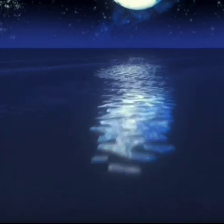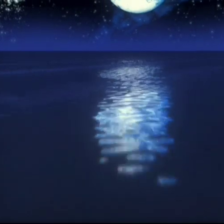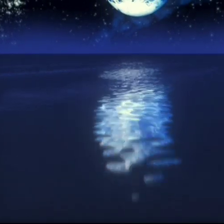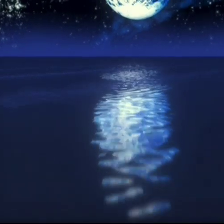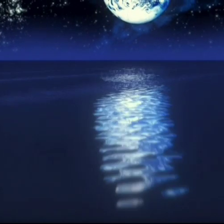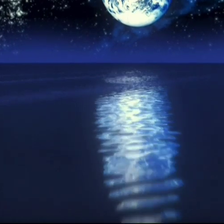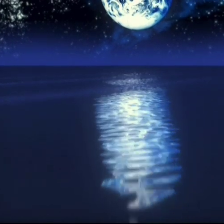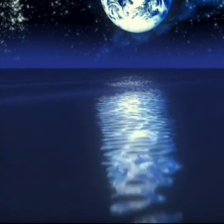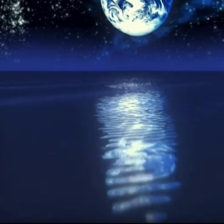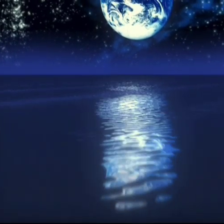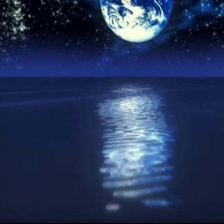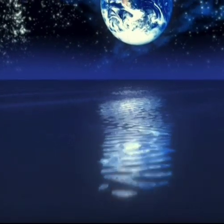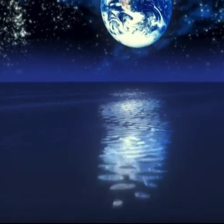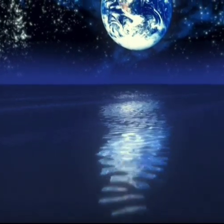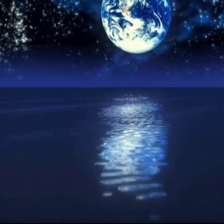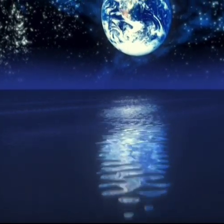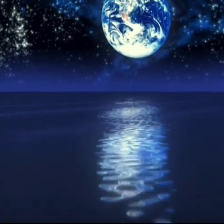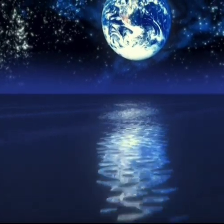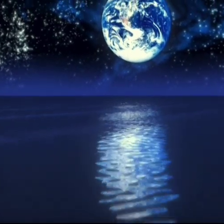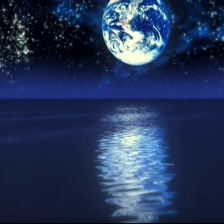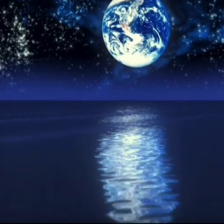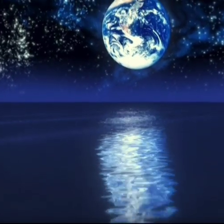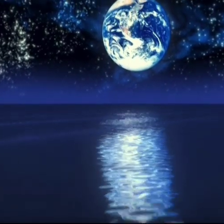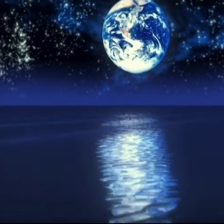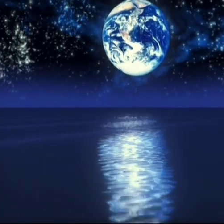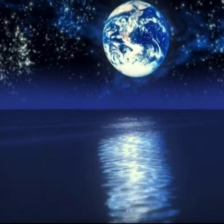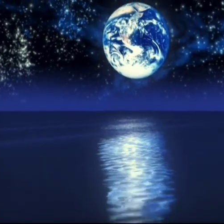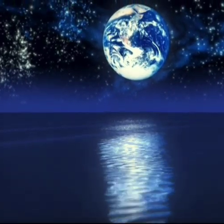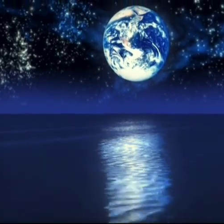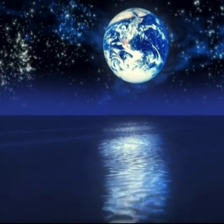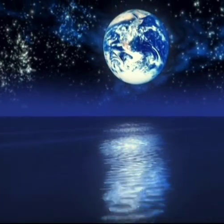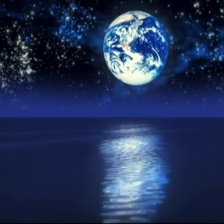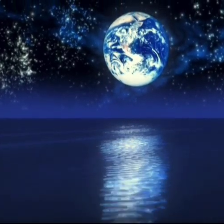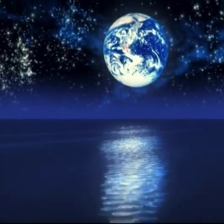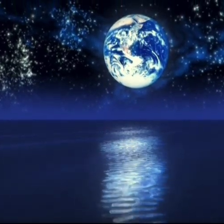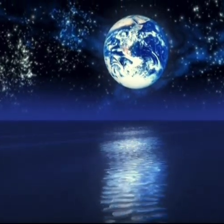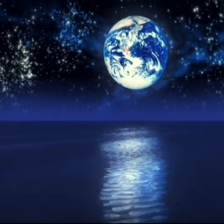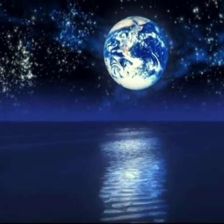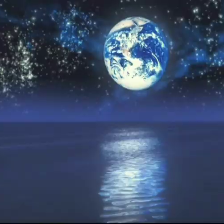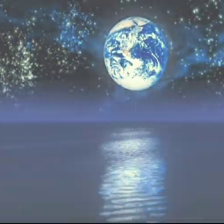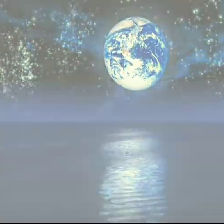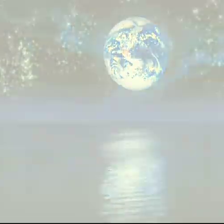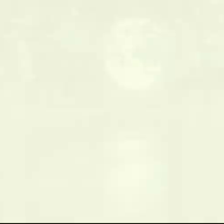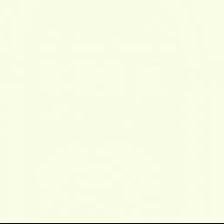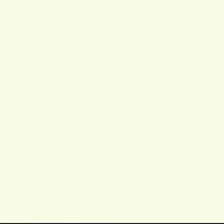Their eloquent hearts can now be shared and perhaps awaken us all.